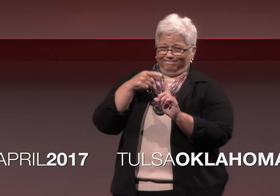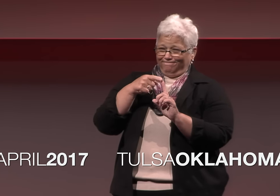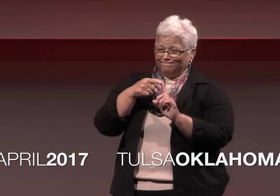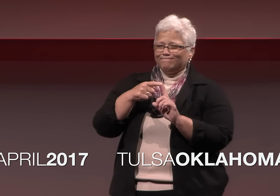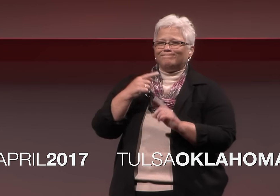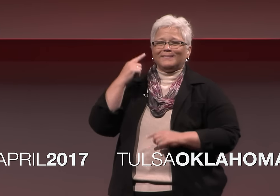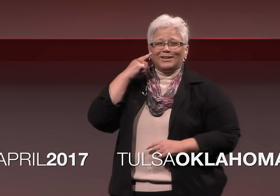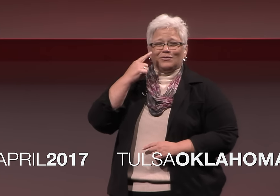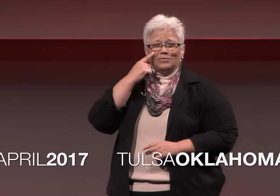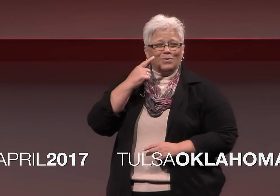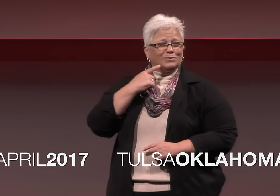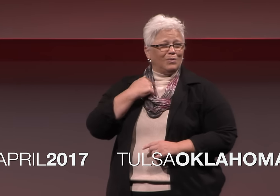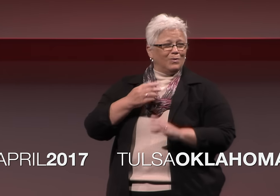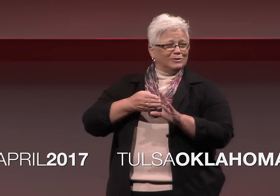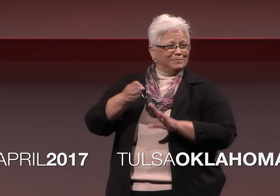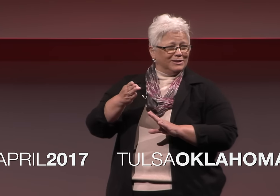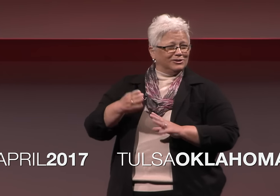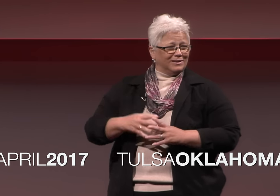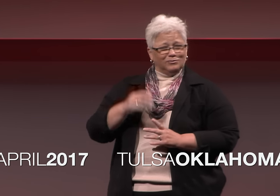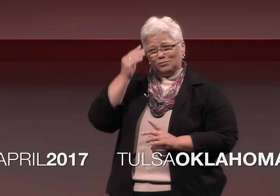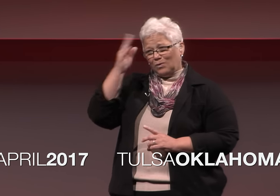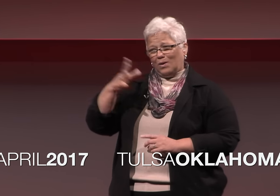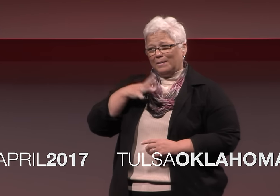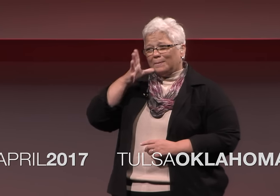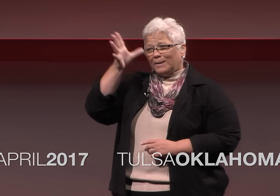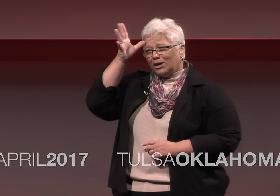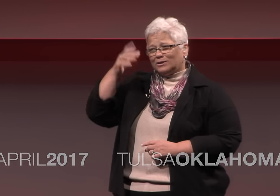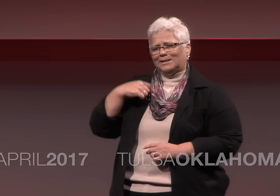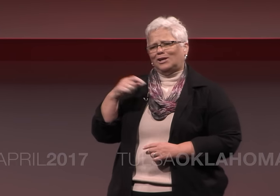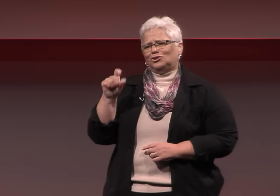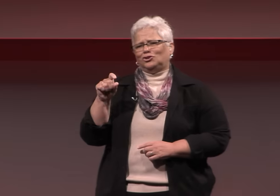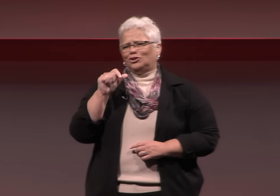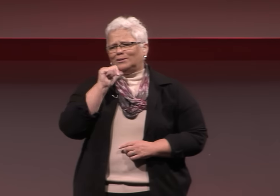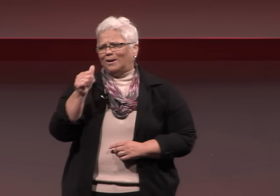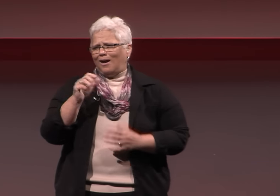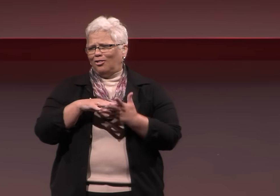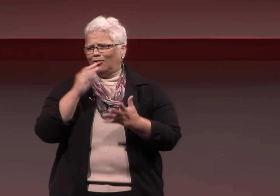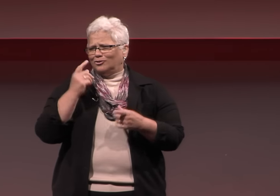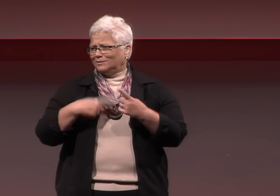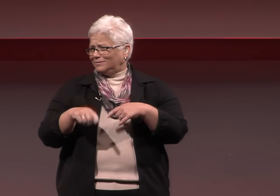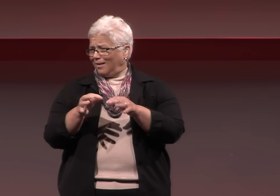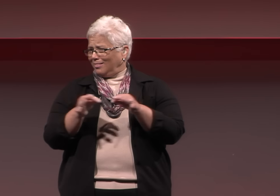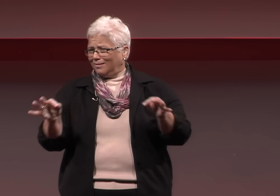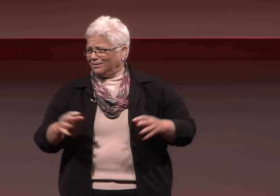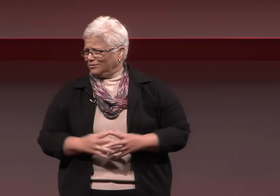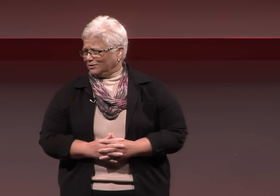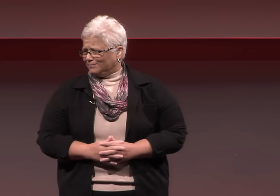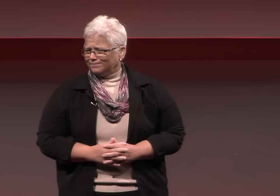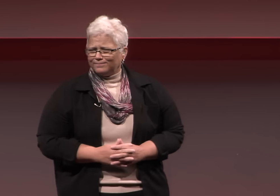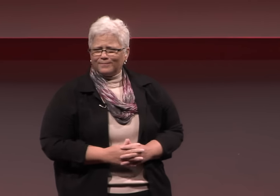My doctor, an ear, nose and throat specialist, told my parents that I should not learn sign language,